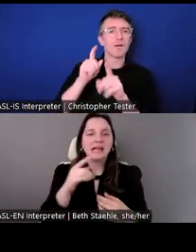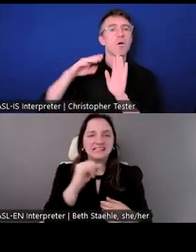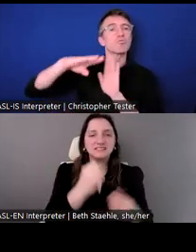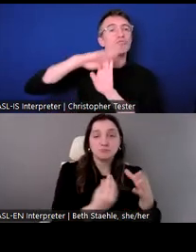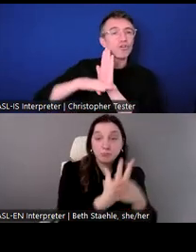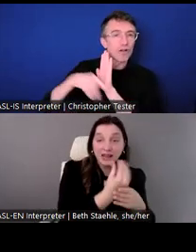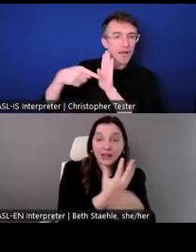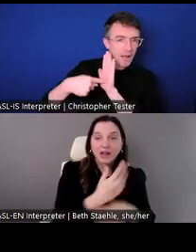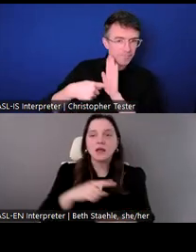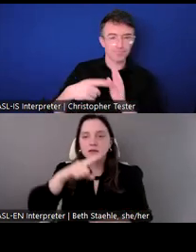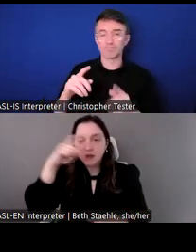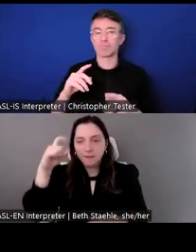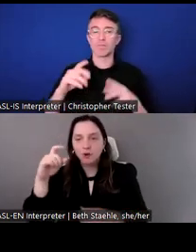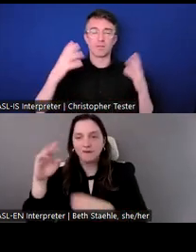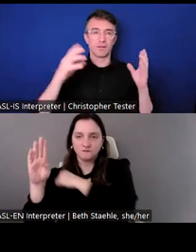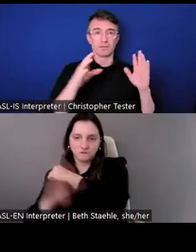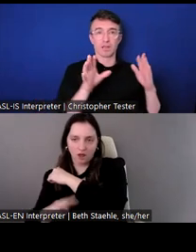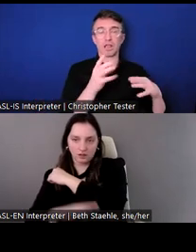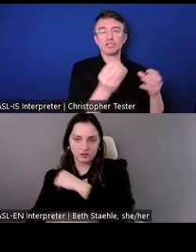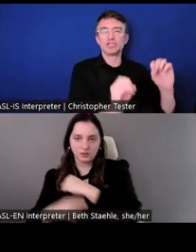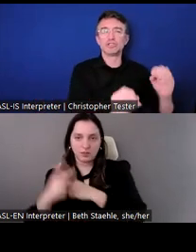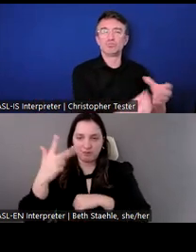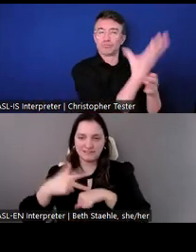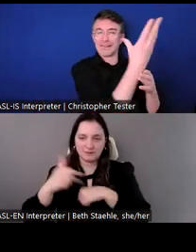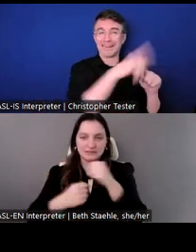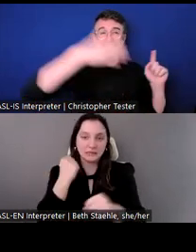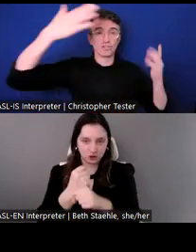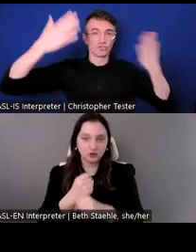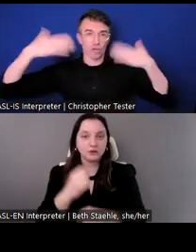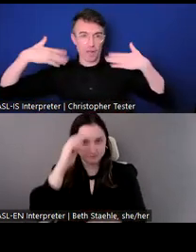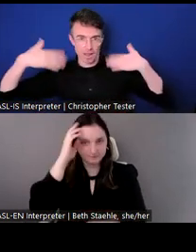That is focused around our international programmatic work.